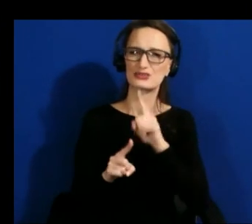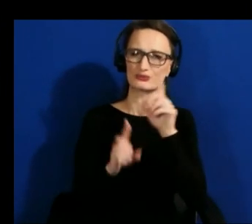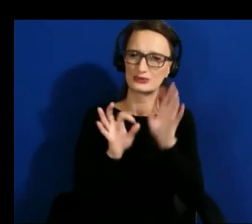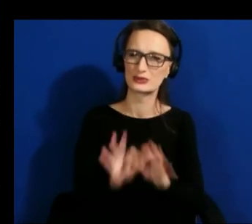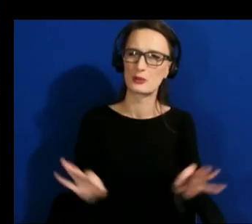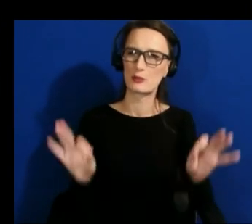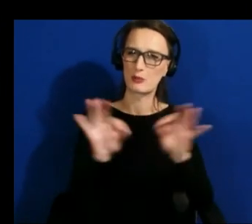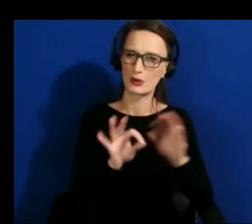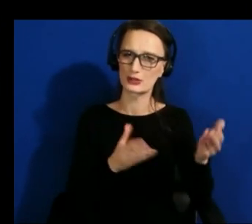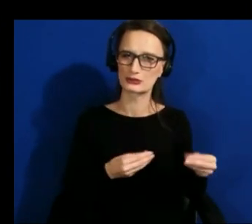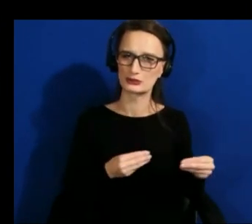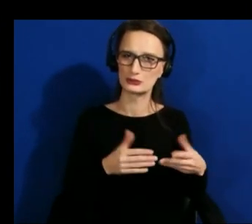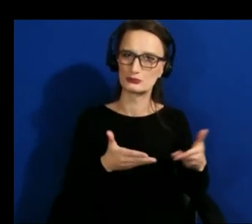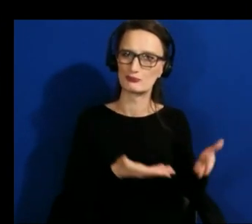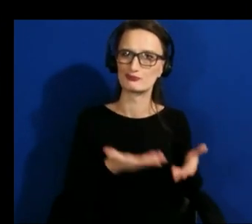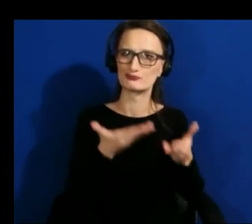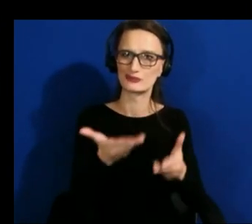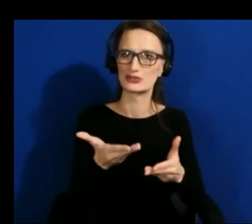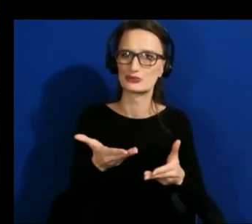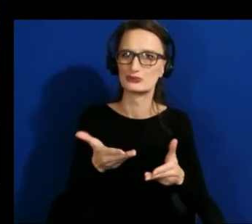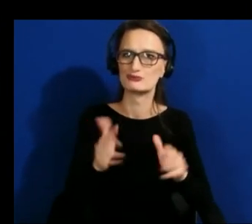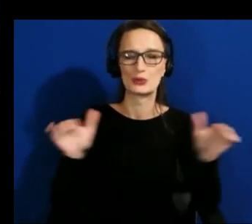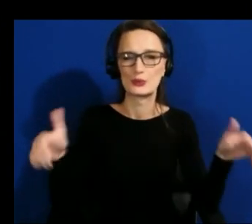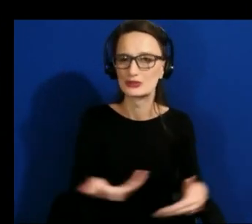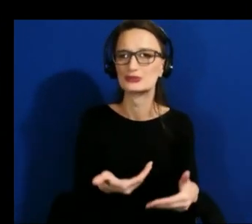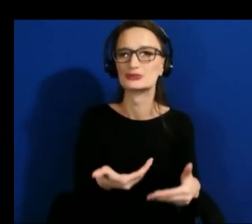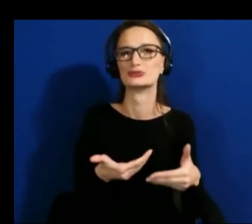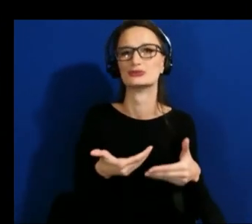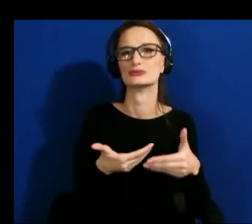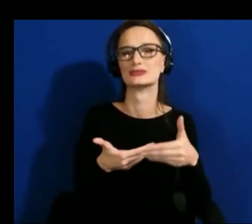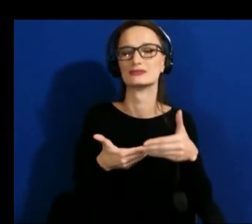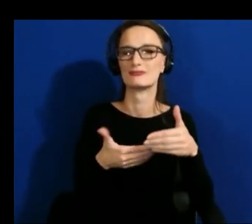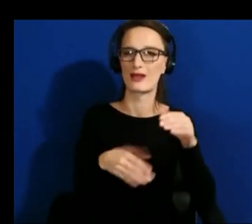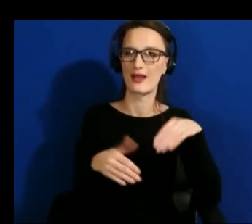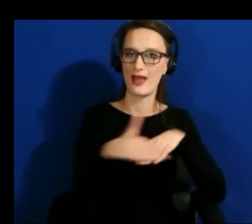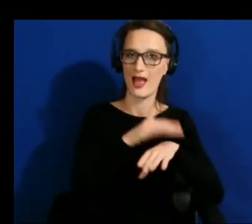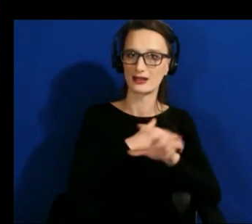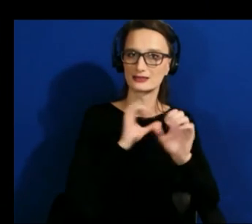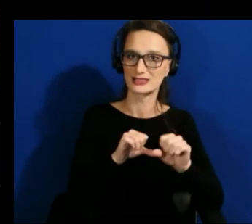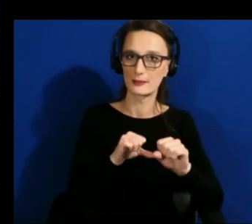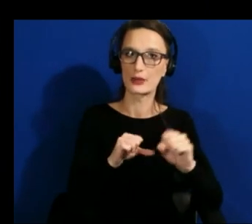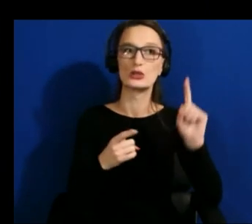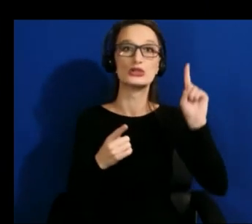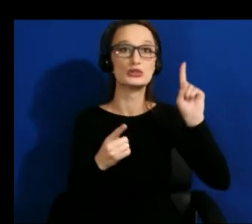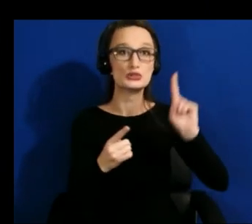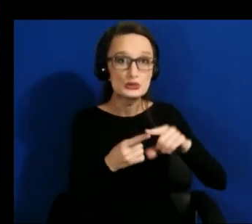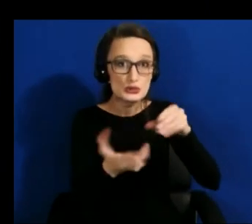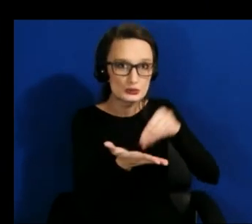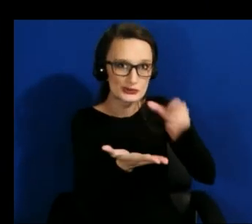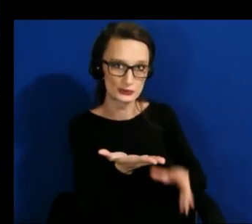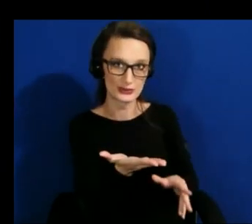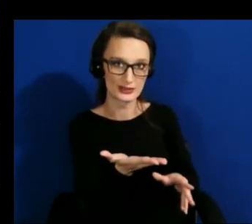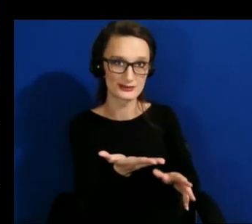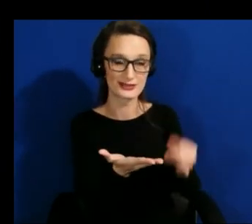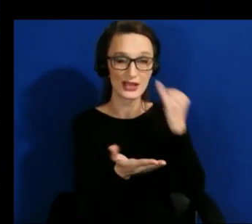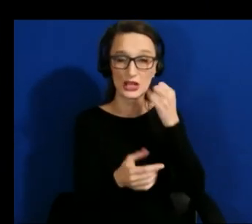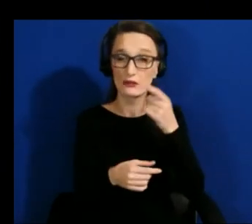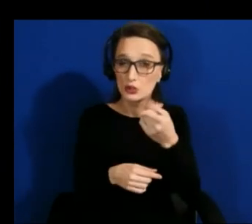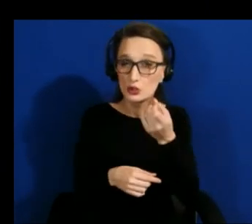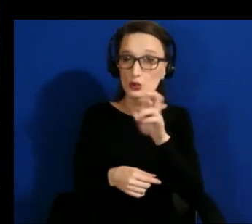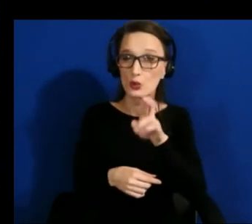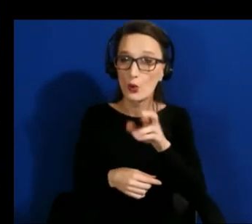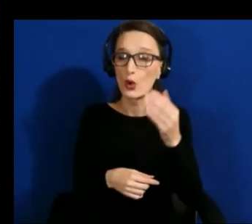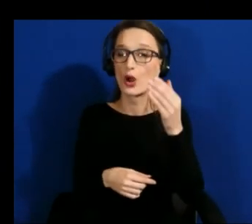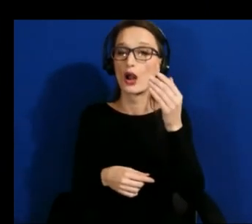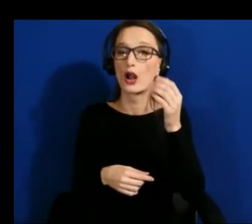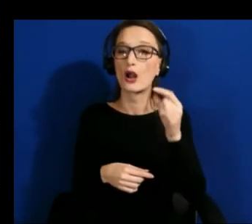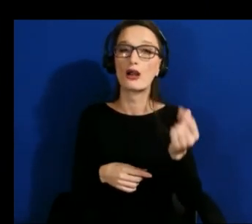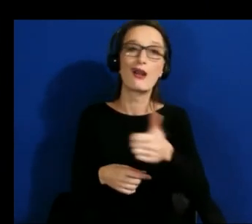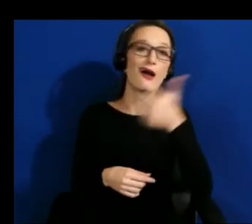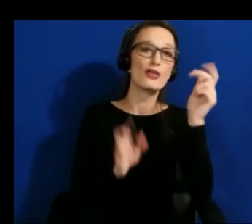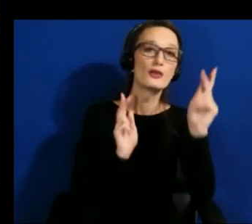graduate but especially undergraduate curriculum so if you or someone you know has a class on xr